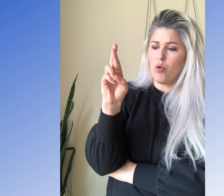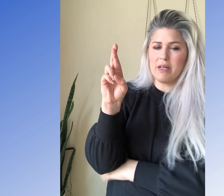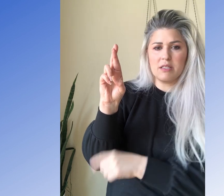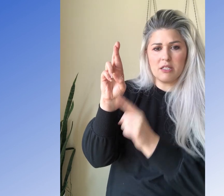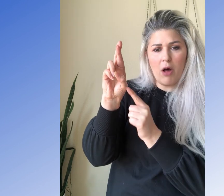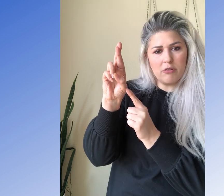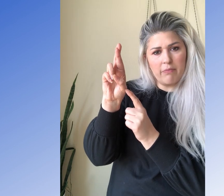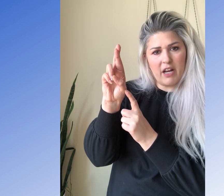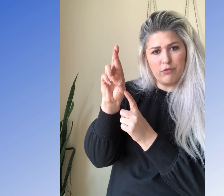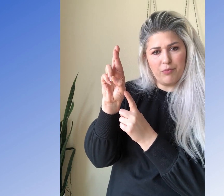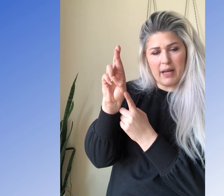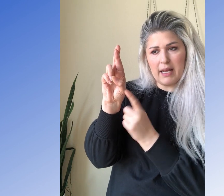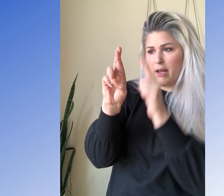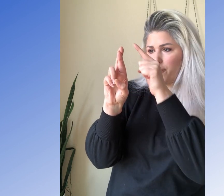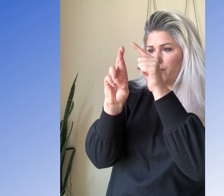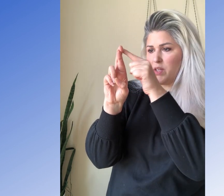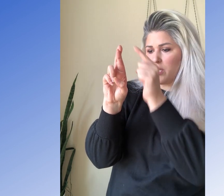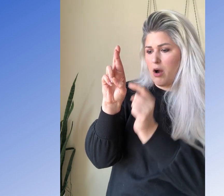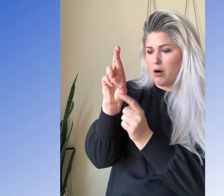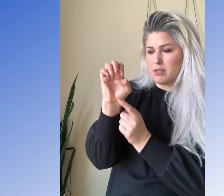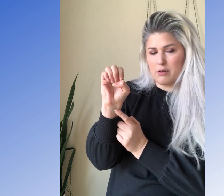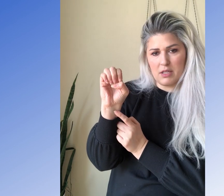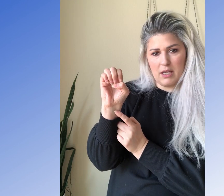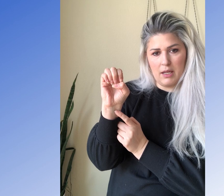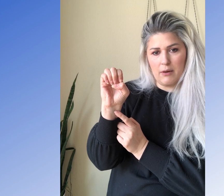What is the smallest amount of movement I can get from this are down to the E